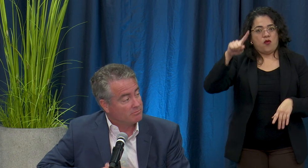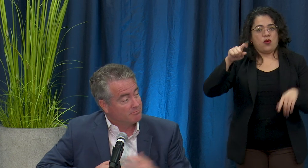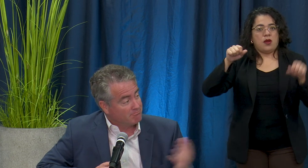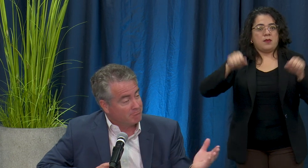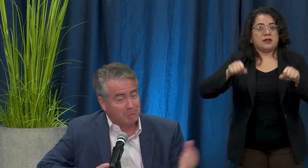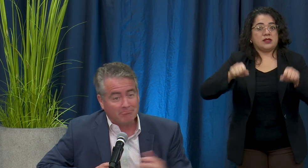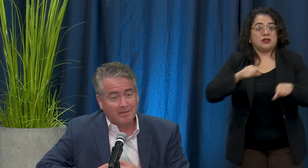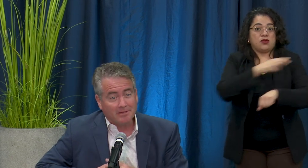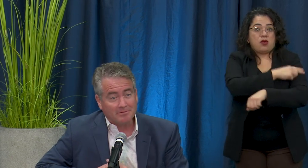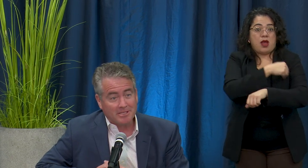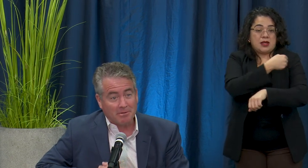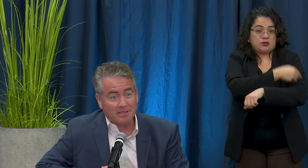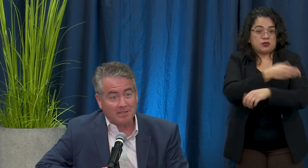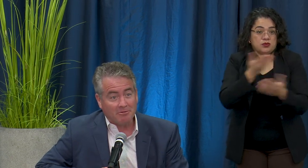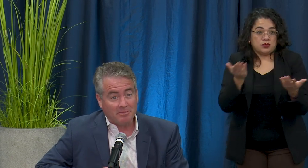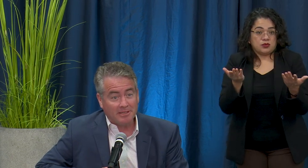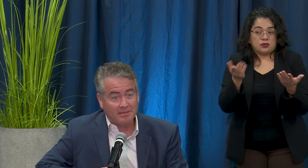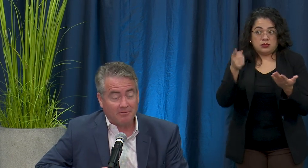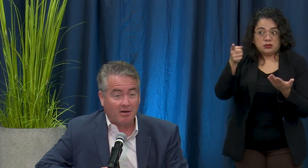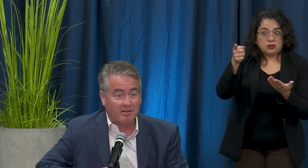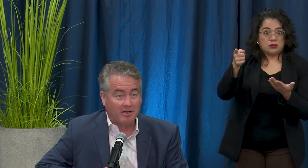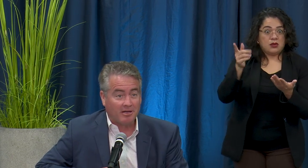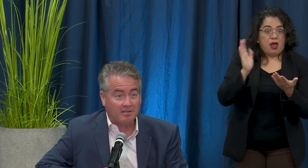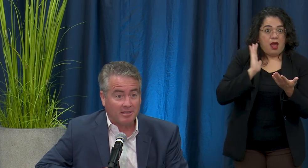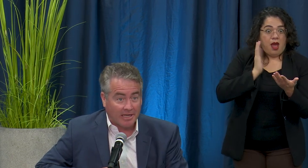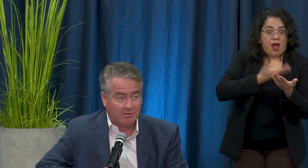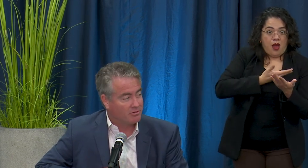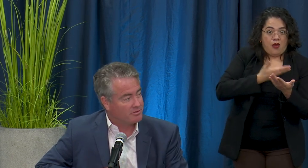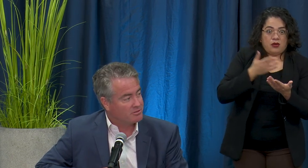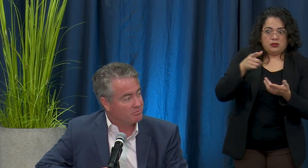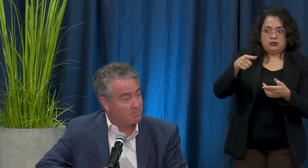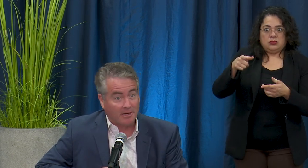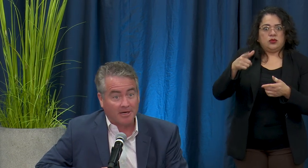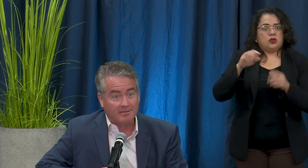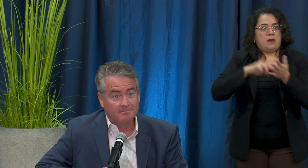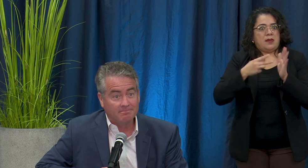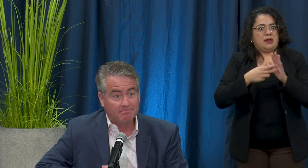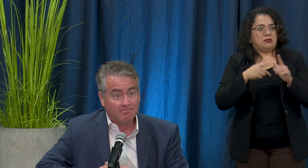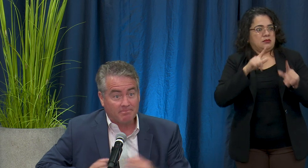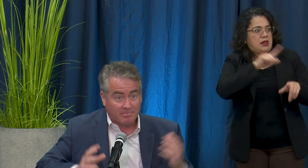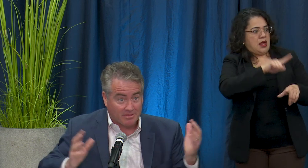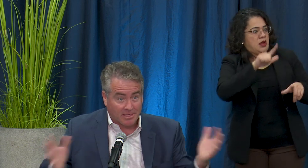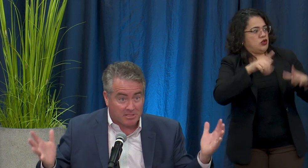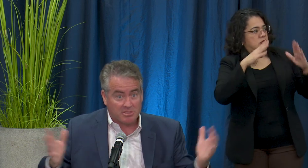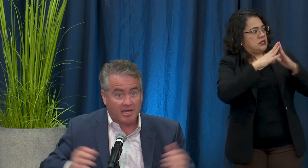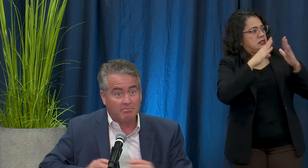you know typically it would fall on the landlord to repair things inside a